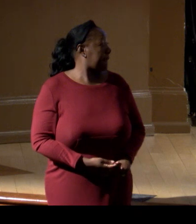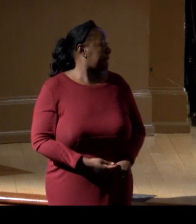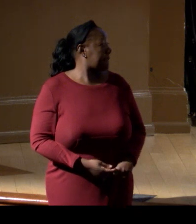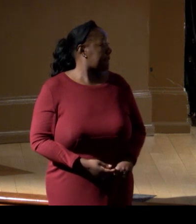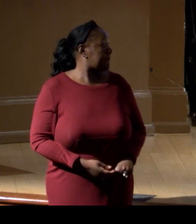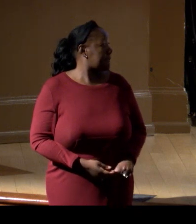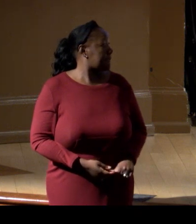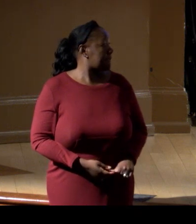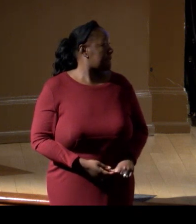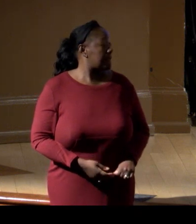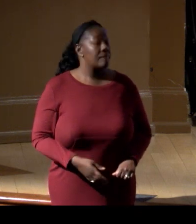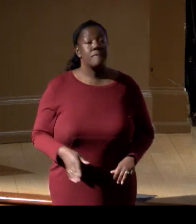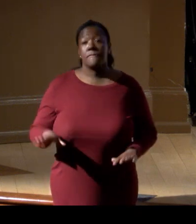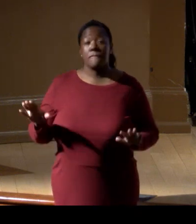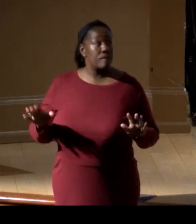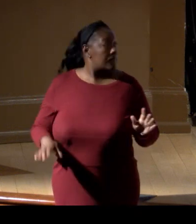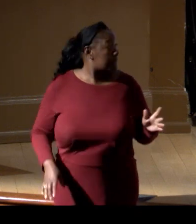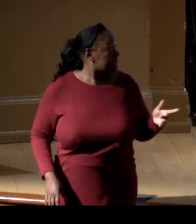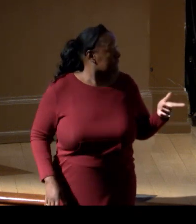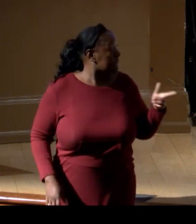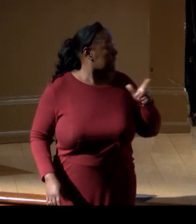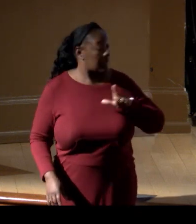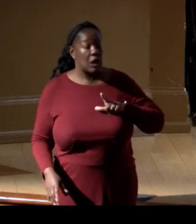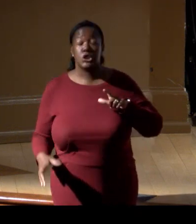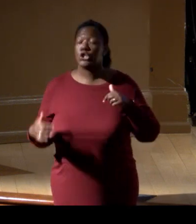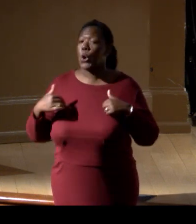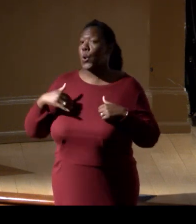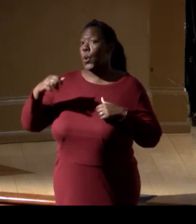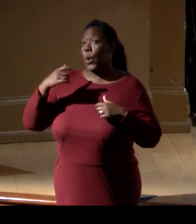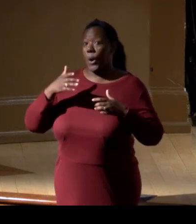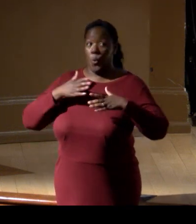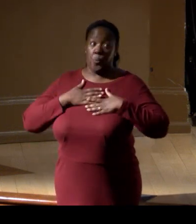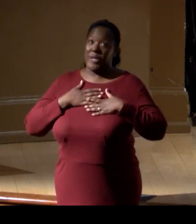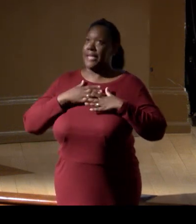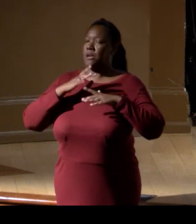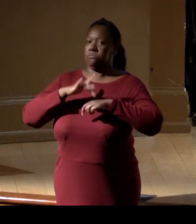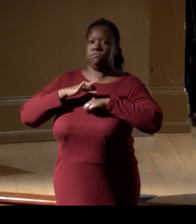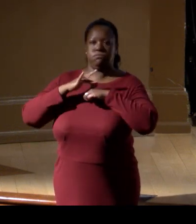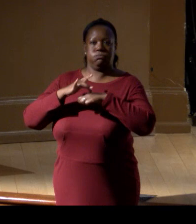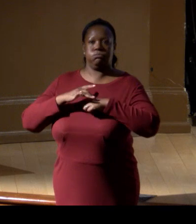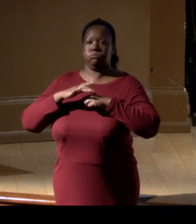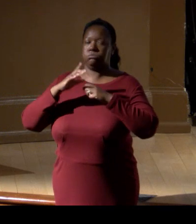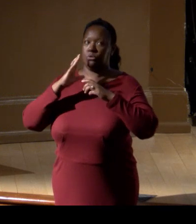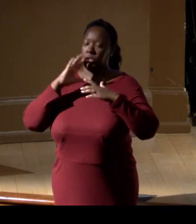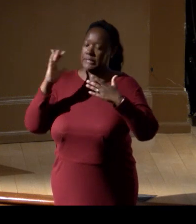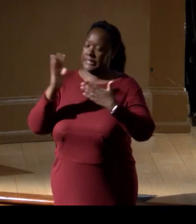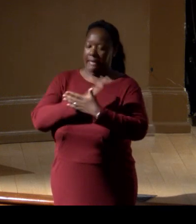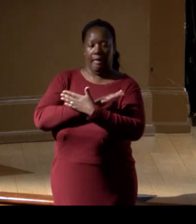Yeah, so looking at the planet as a whole, we think a lot about scale. It's by far our biggest challenge.